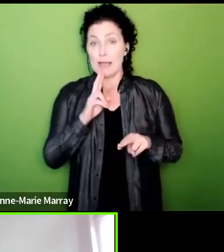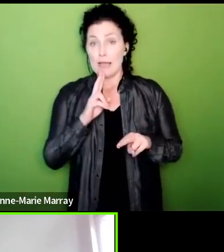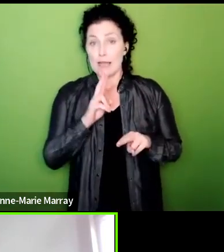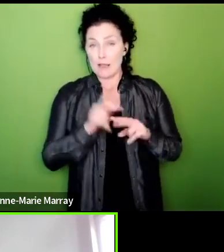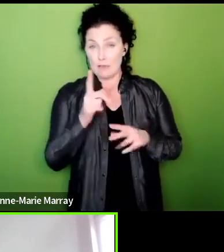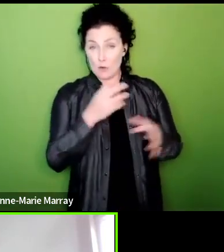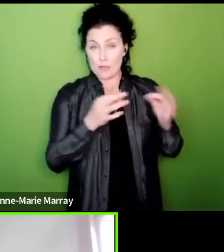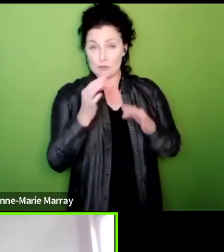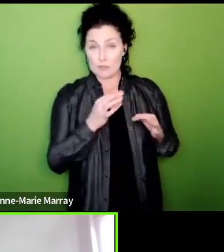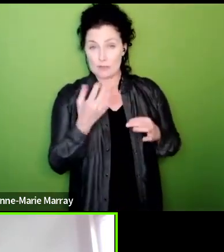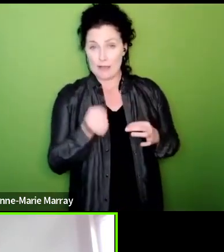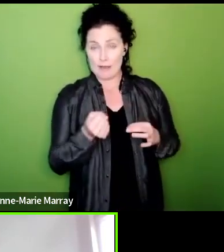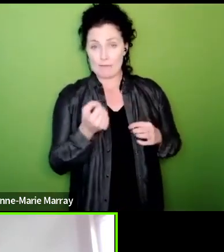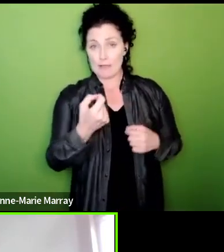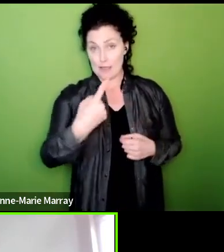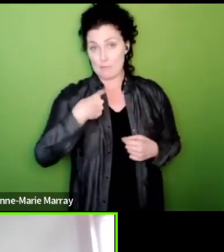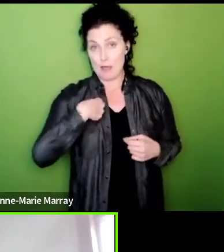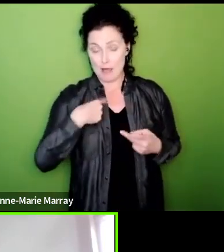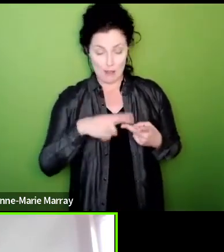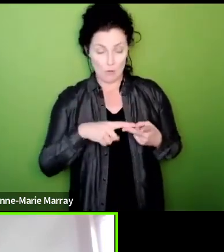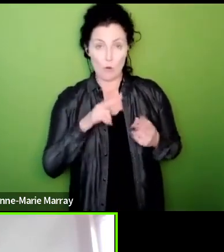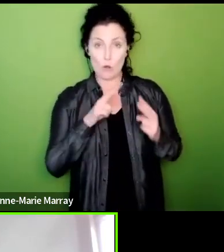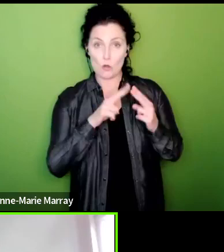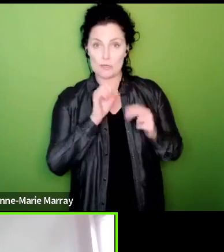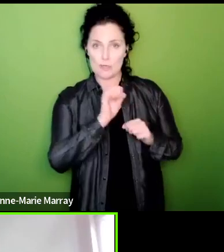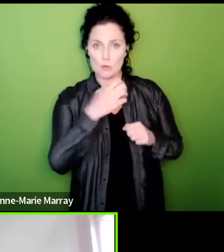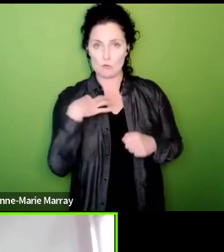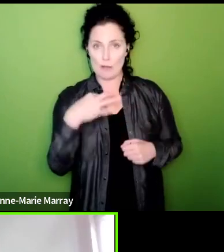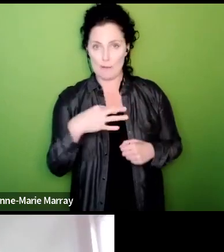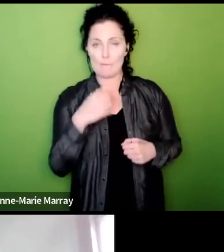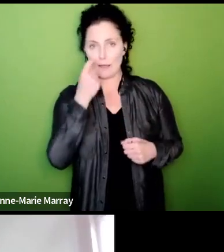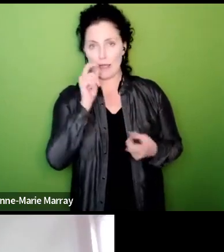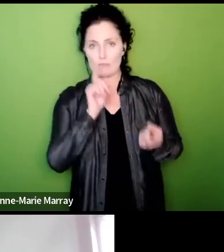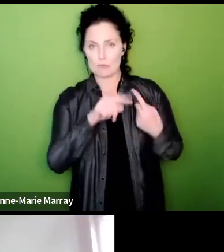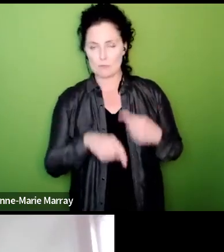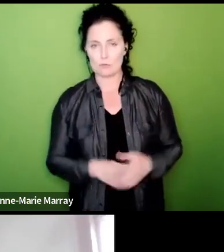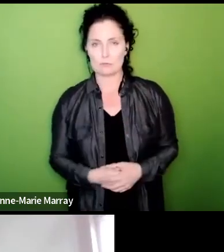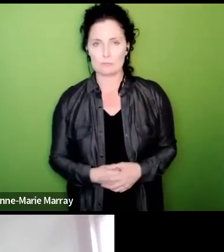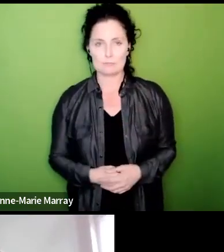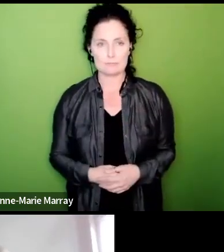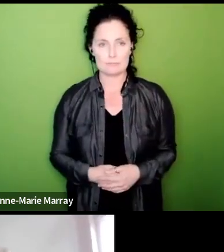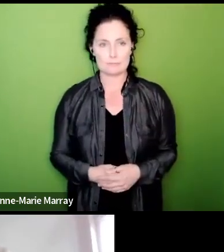or email us and we will get back to the specifics of the situation that's great thank you a couple